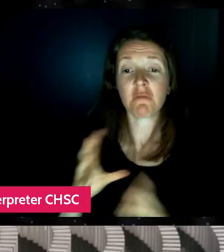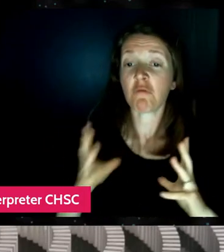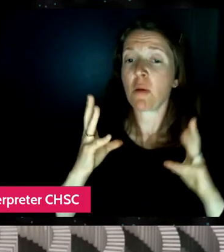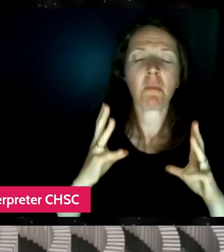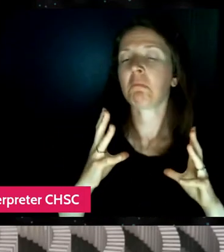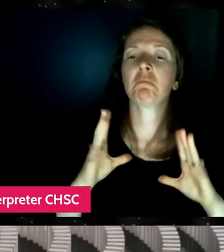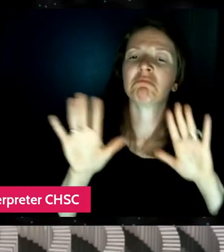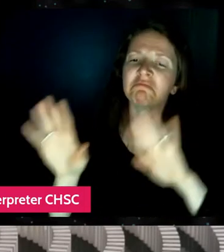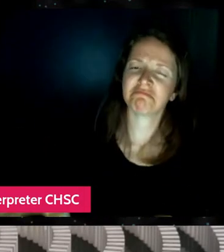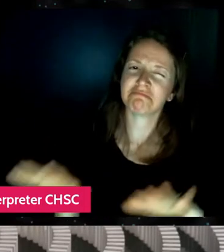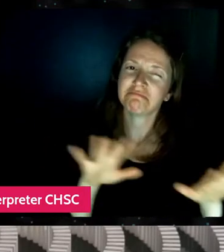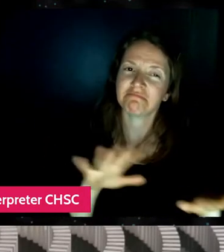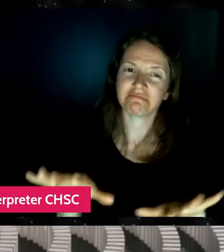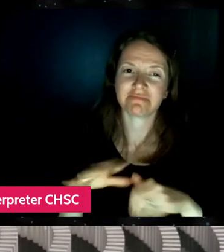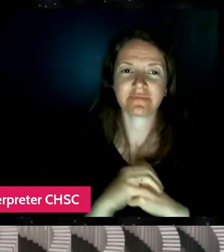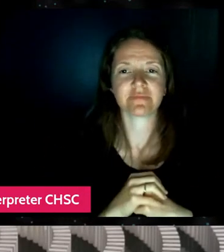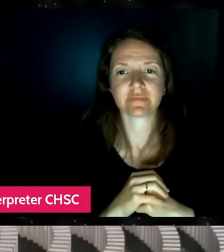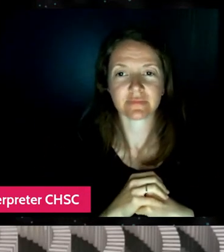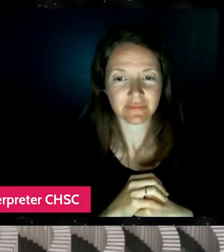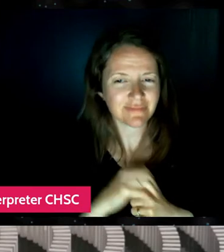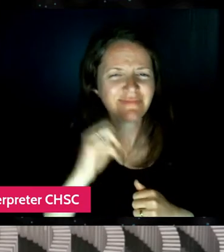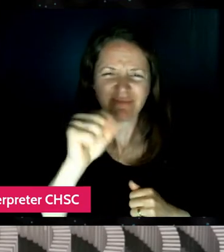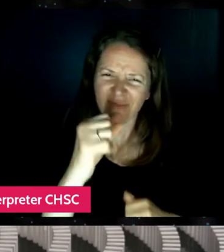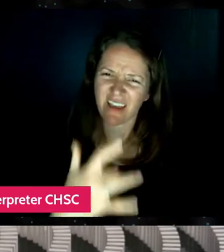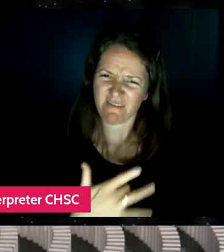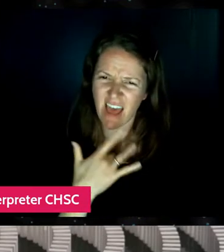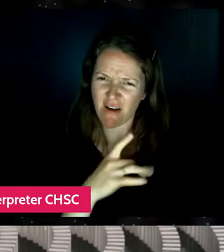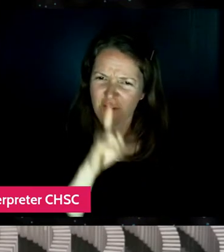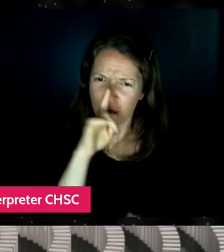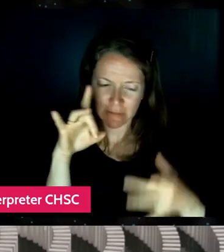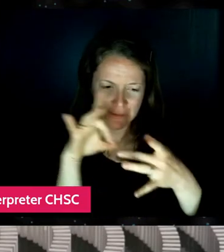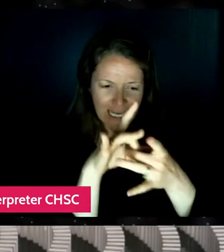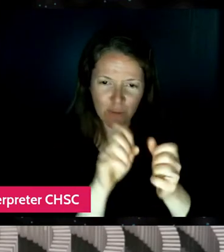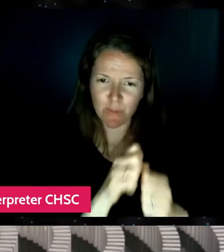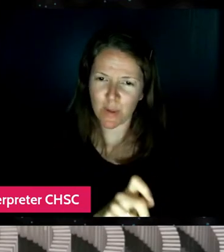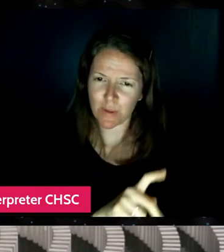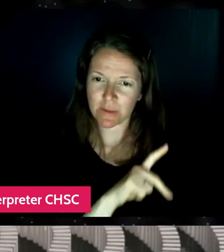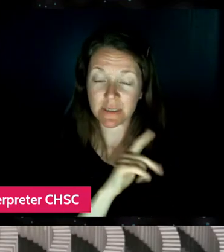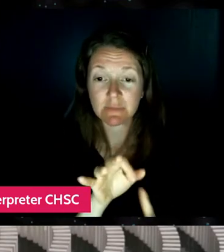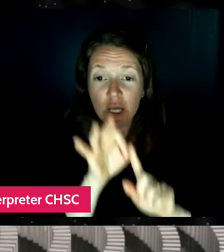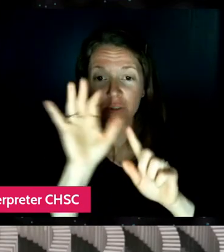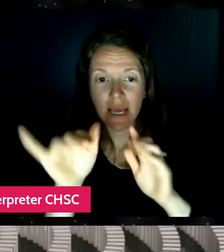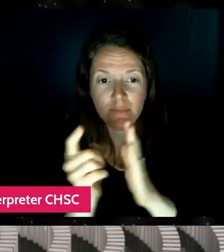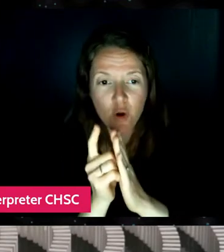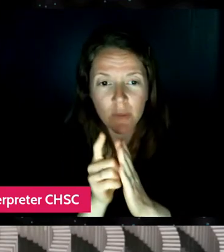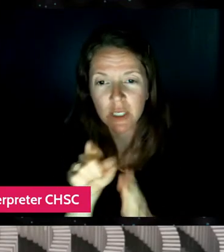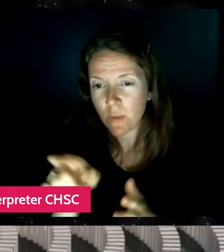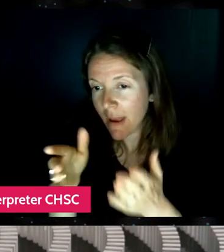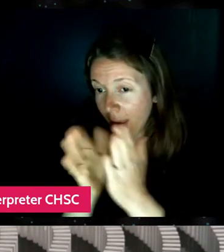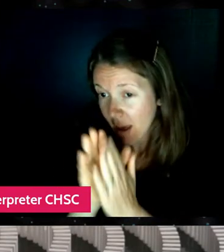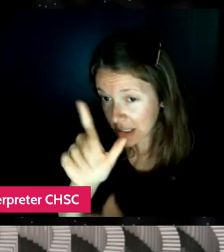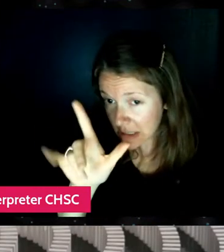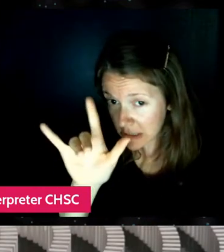Yeah. It felt really personal especially in the moment where you asked Lily, "Can I ask you something personal?"